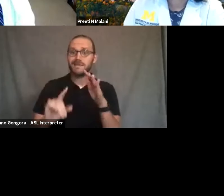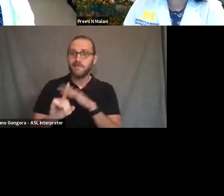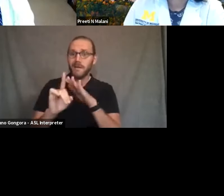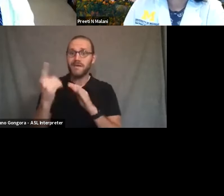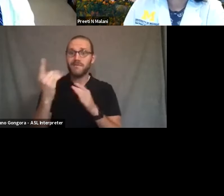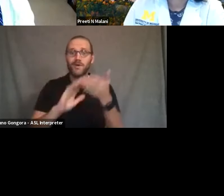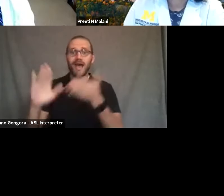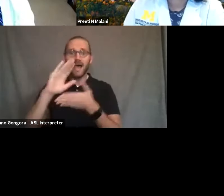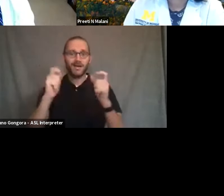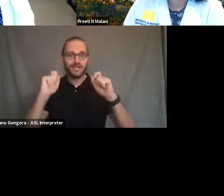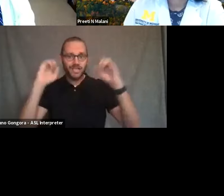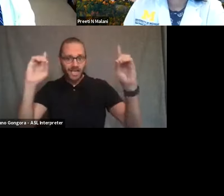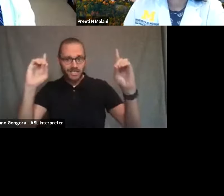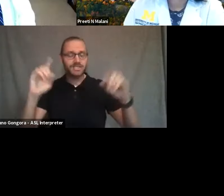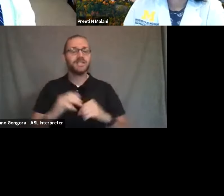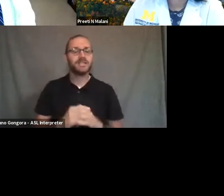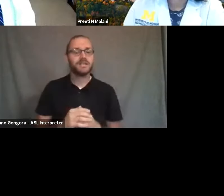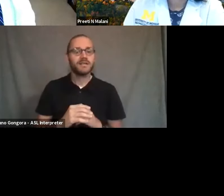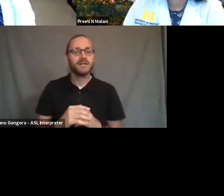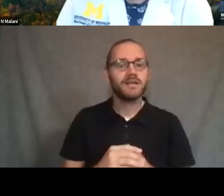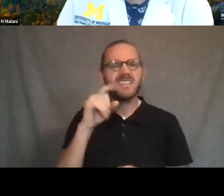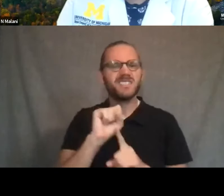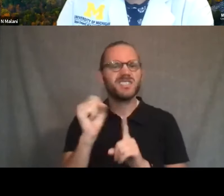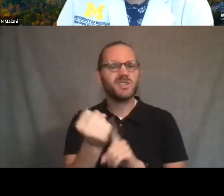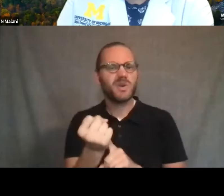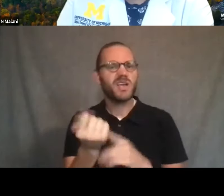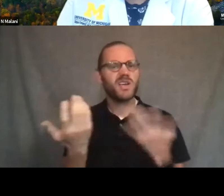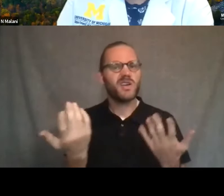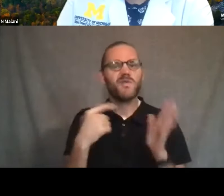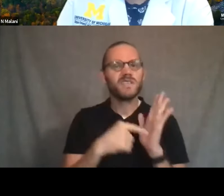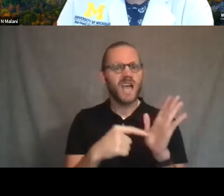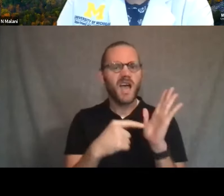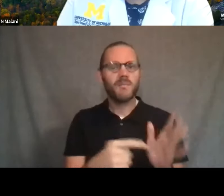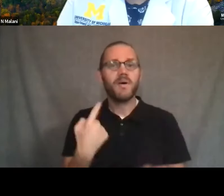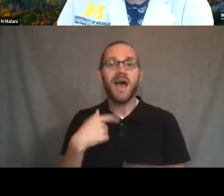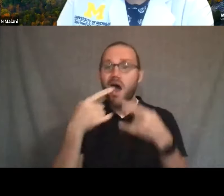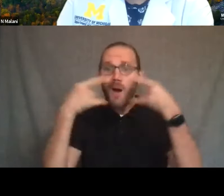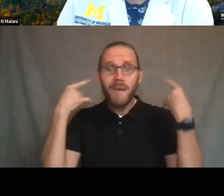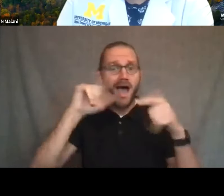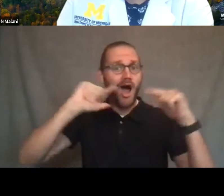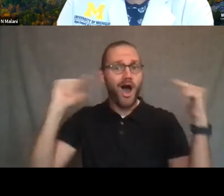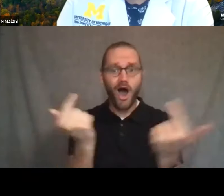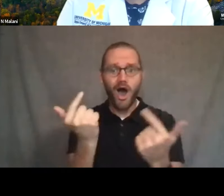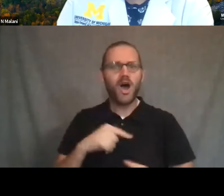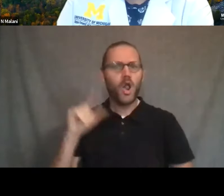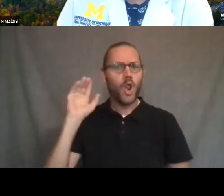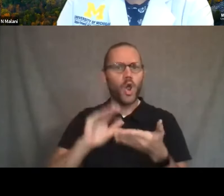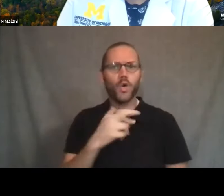the situations where everyone is masked is a lower risk situation.